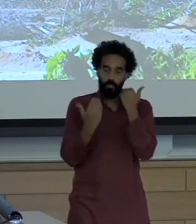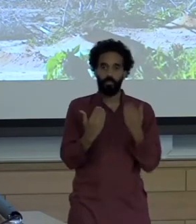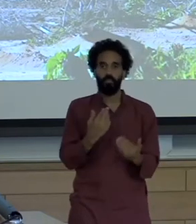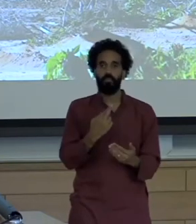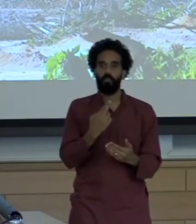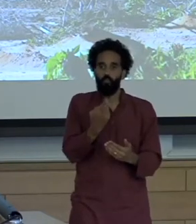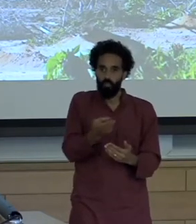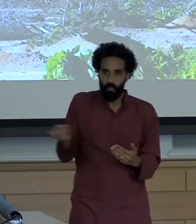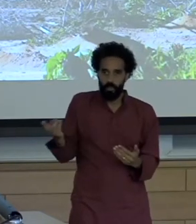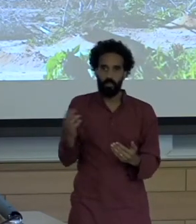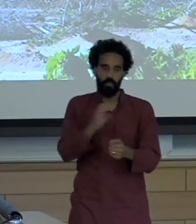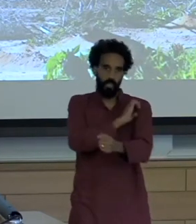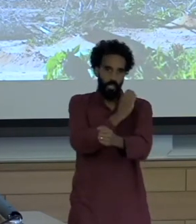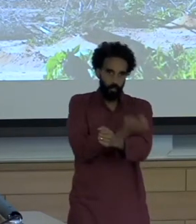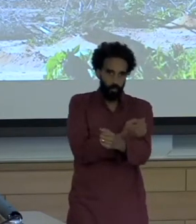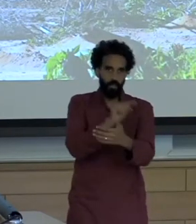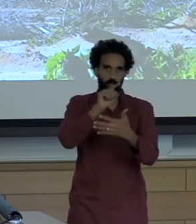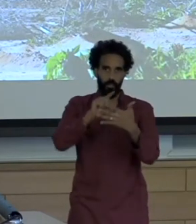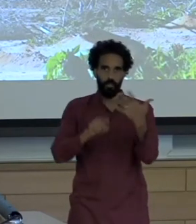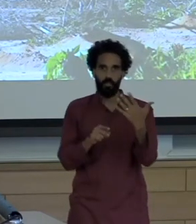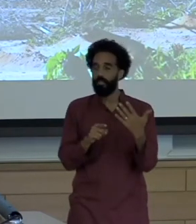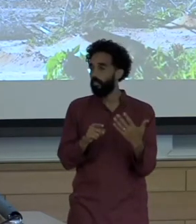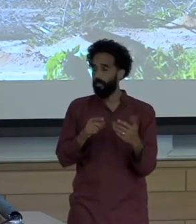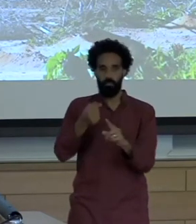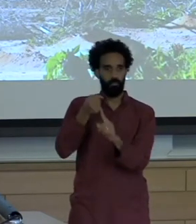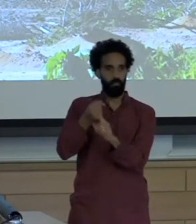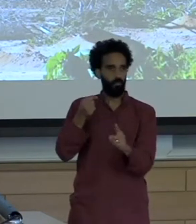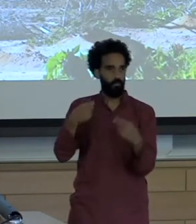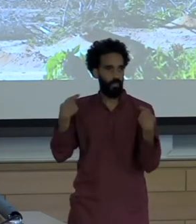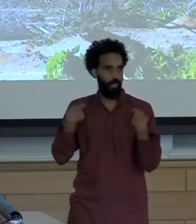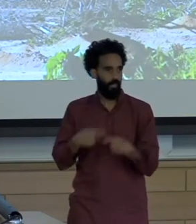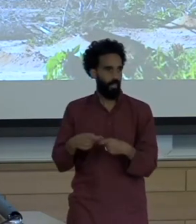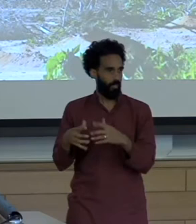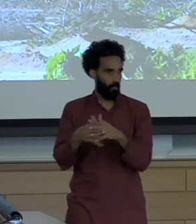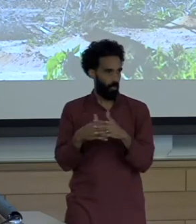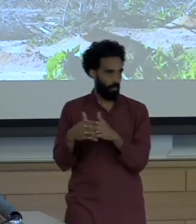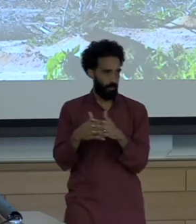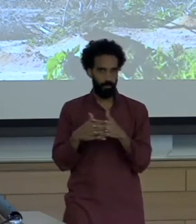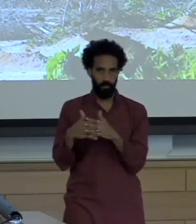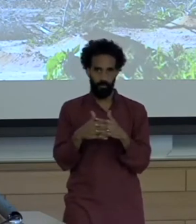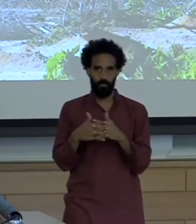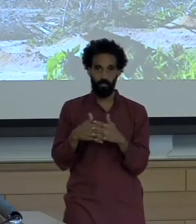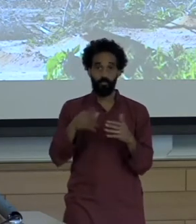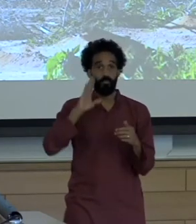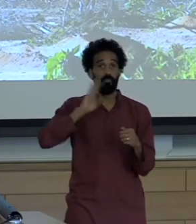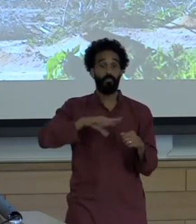South American political administration's have tied national economies to Neils extractive